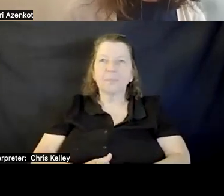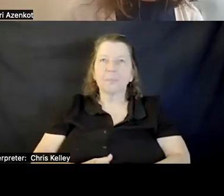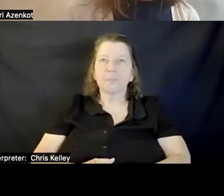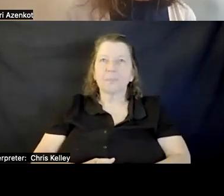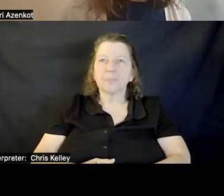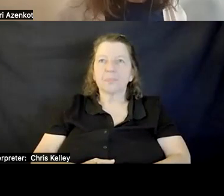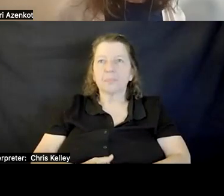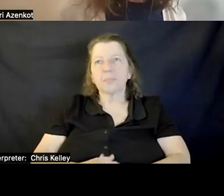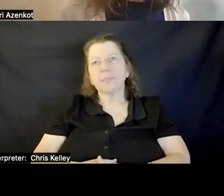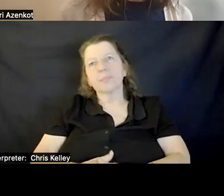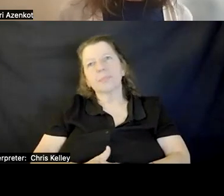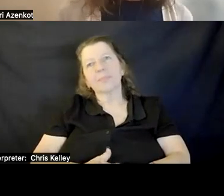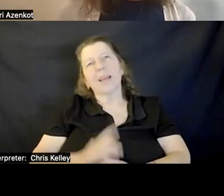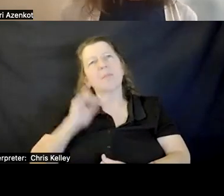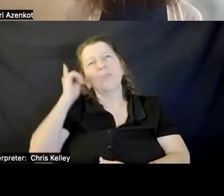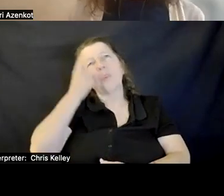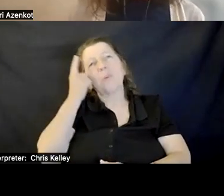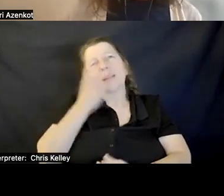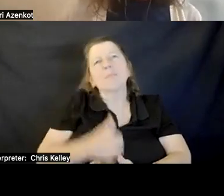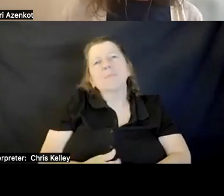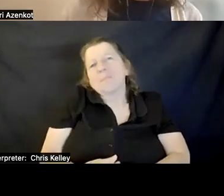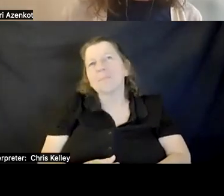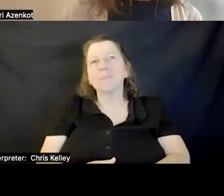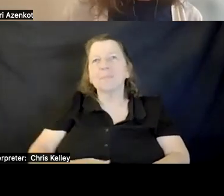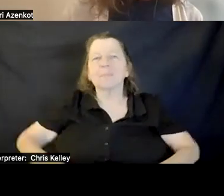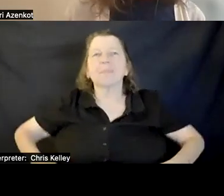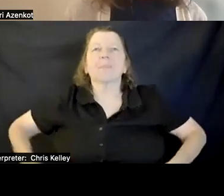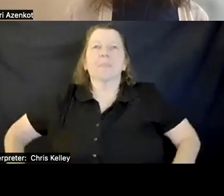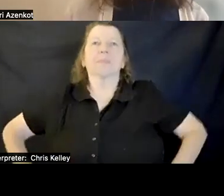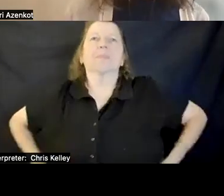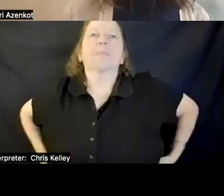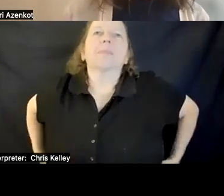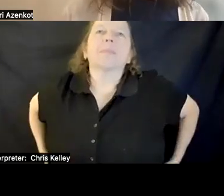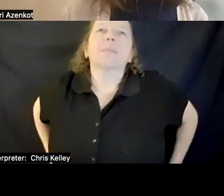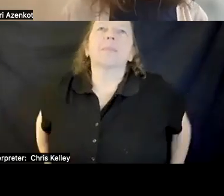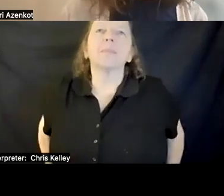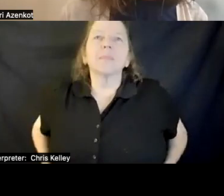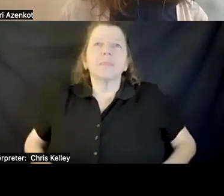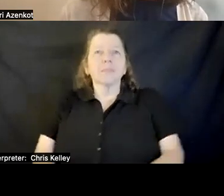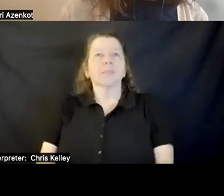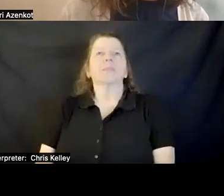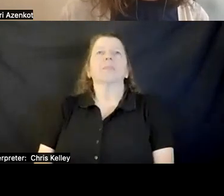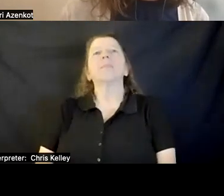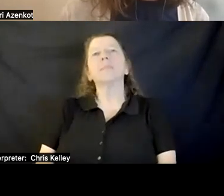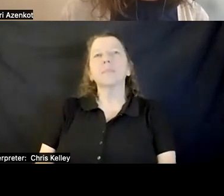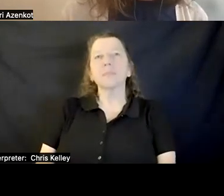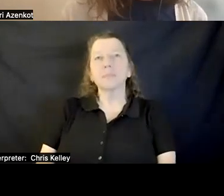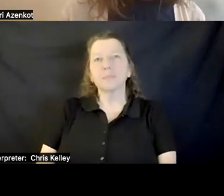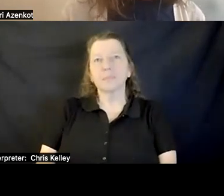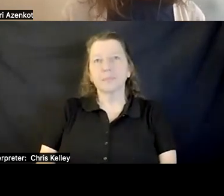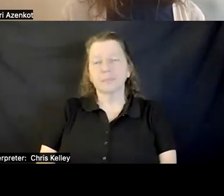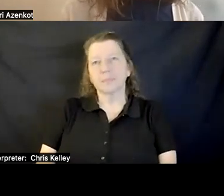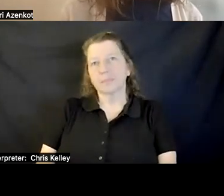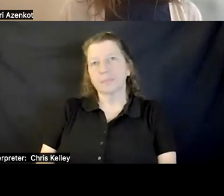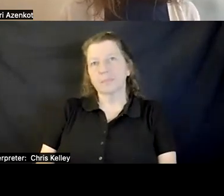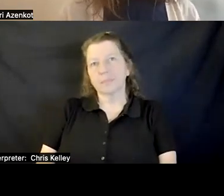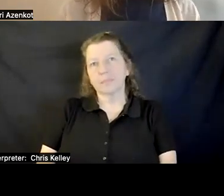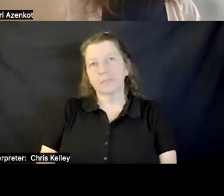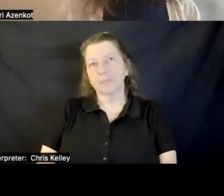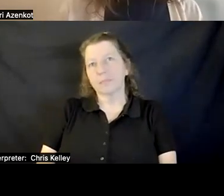I'm just wondering. If people need simple applications and they want